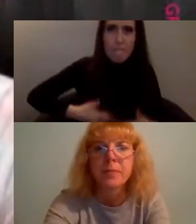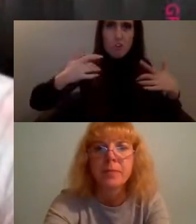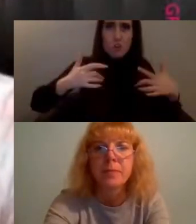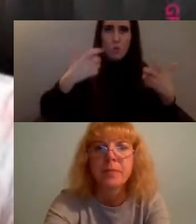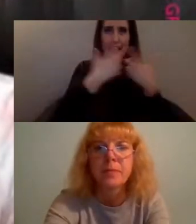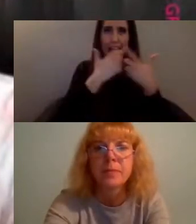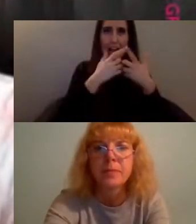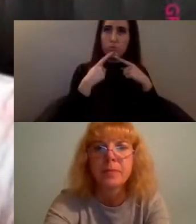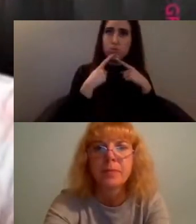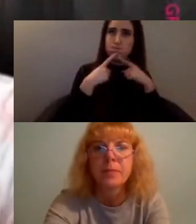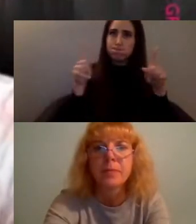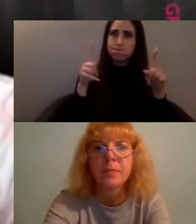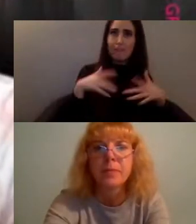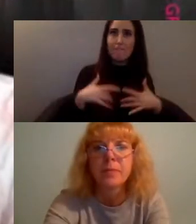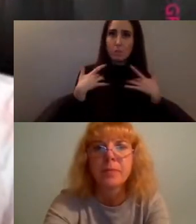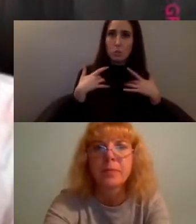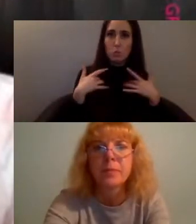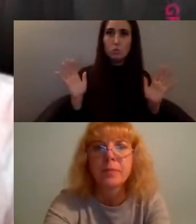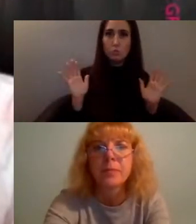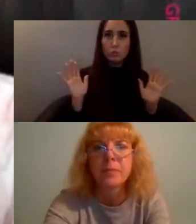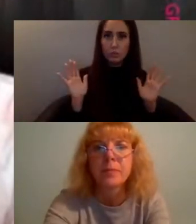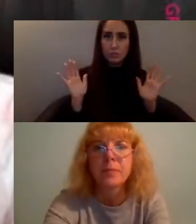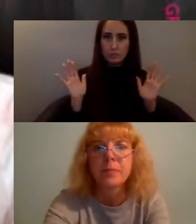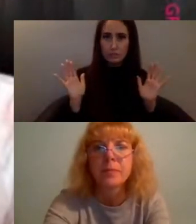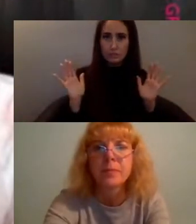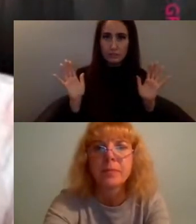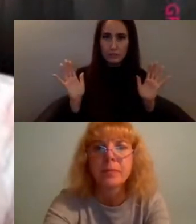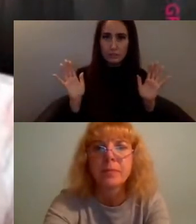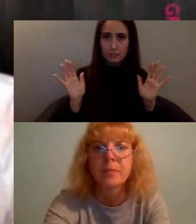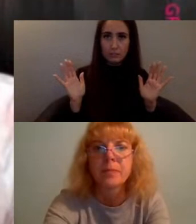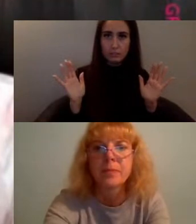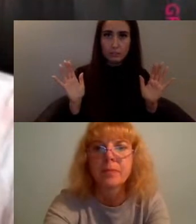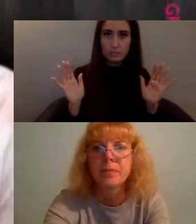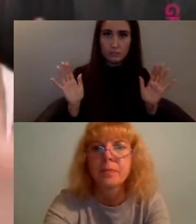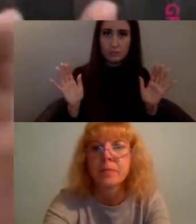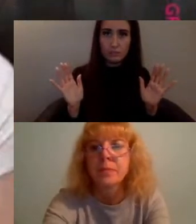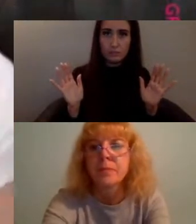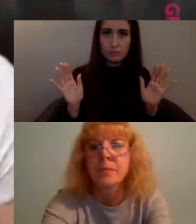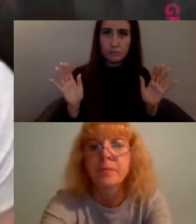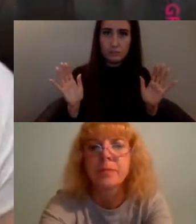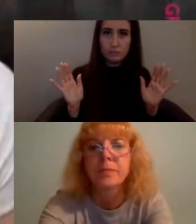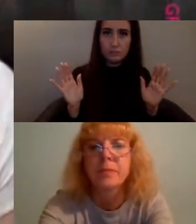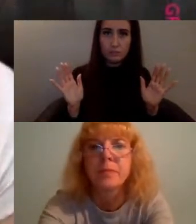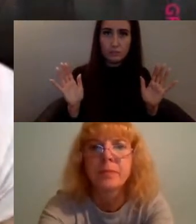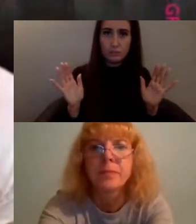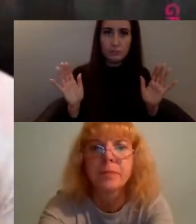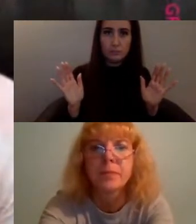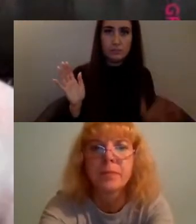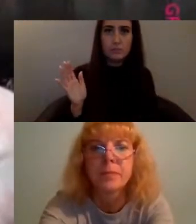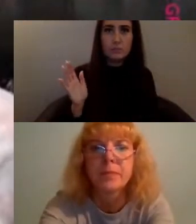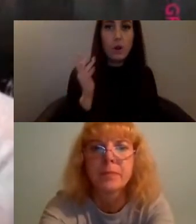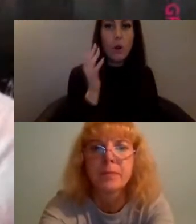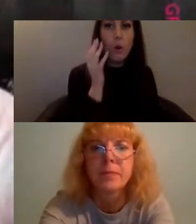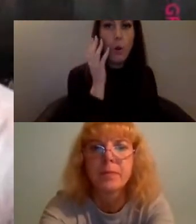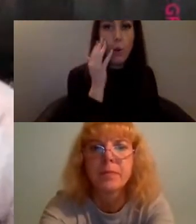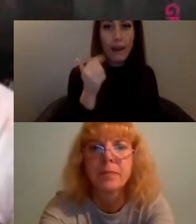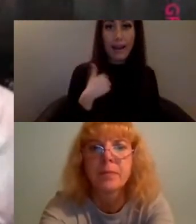sorry my notes are here...and so when I when I think about our current kind of maybe state of